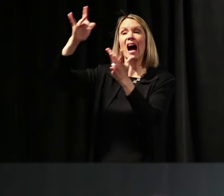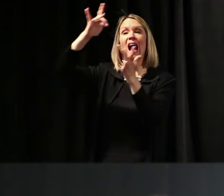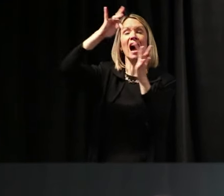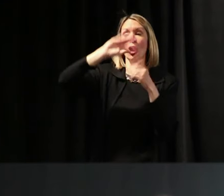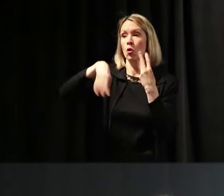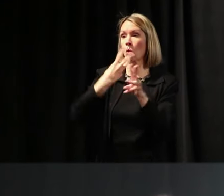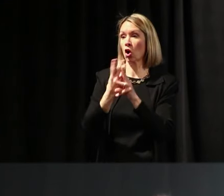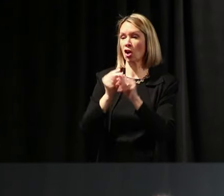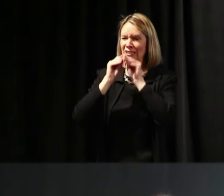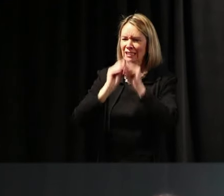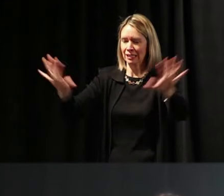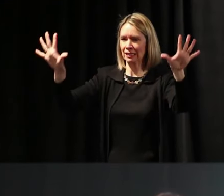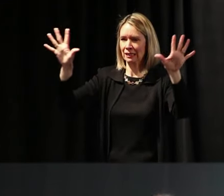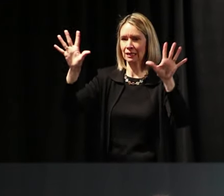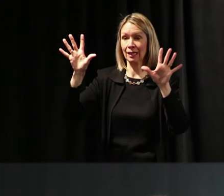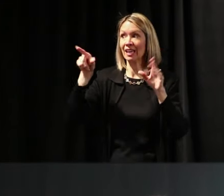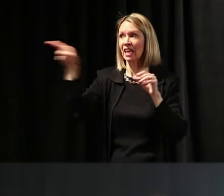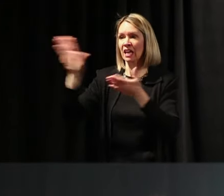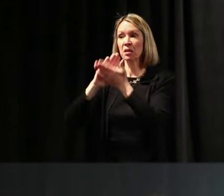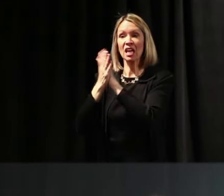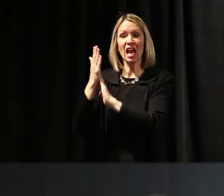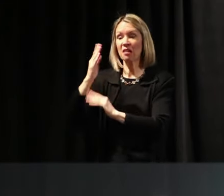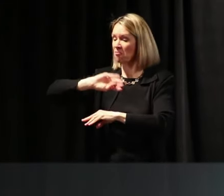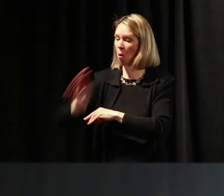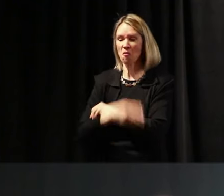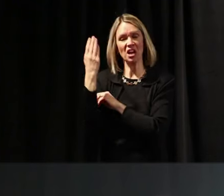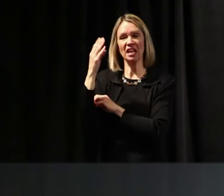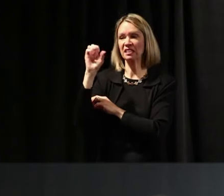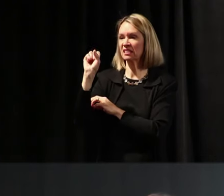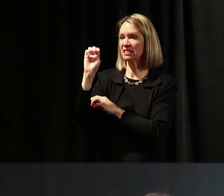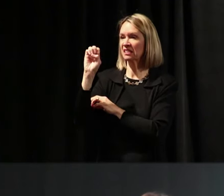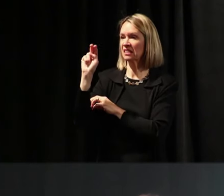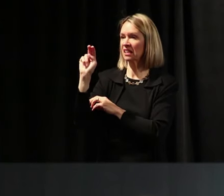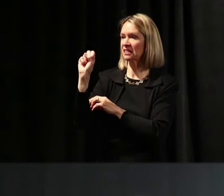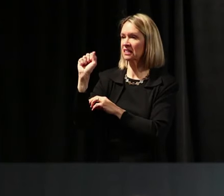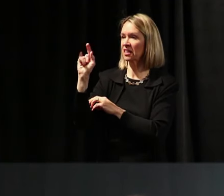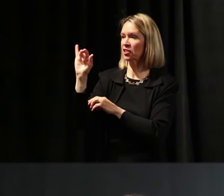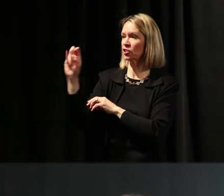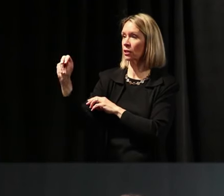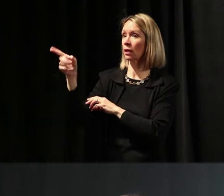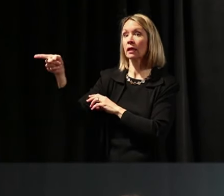He became a sensation overnight because he helped people realize – you know, Americans tend to have